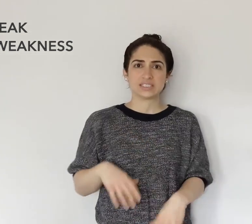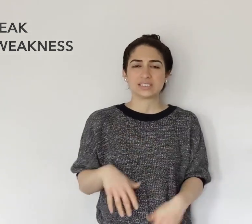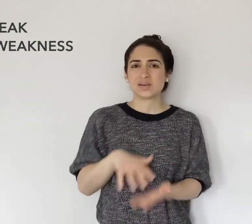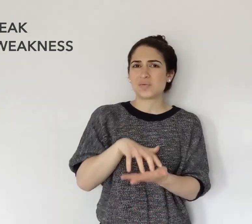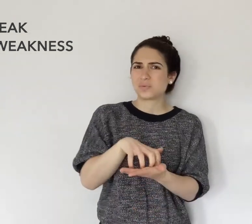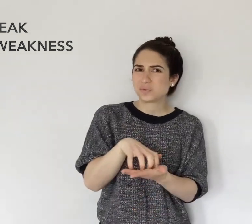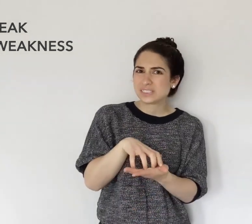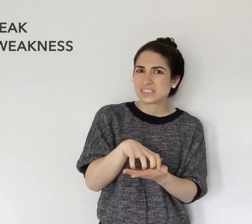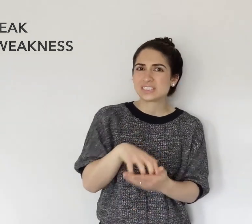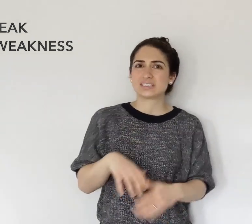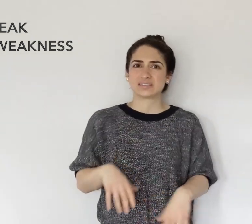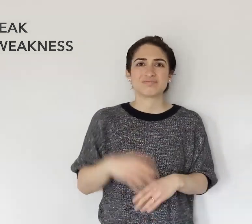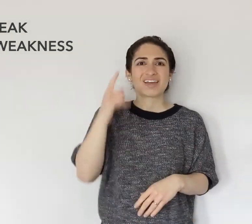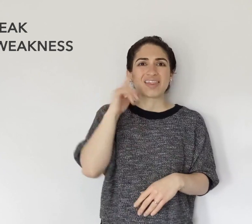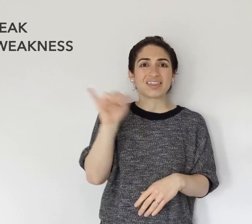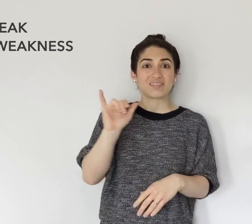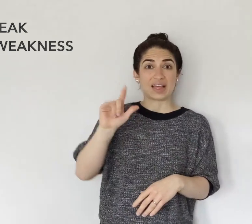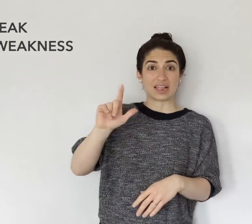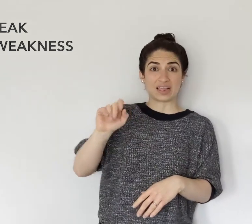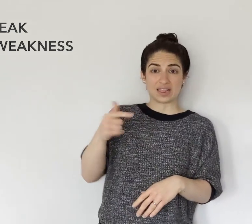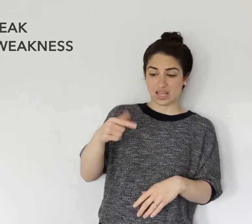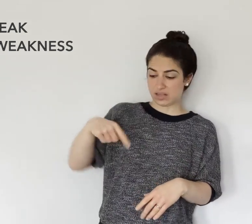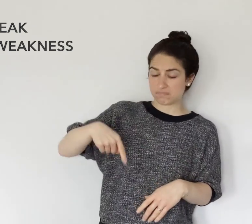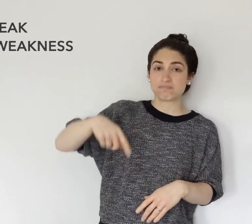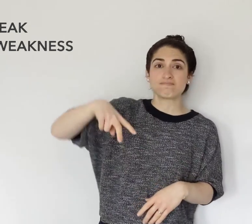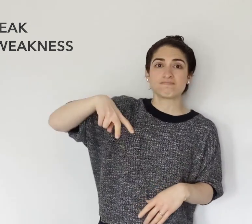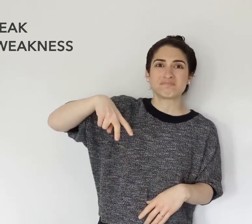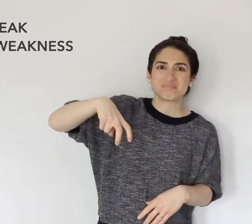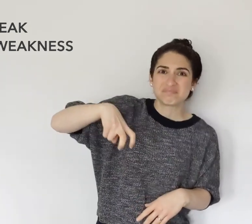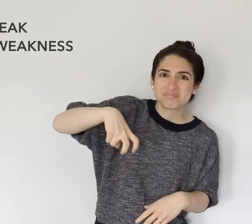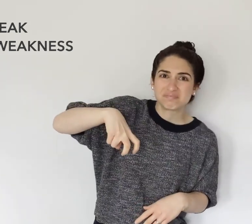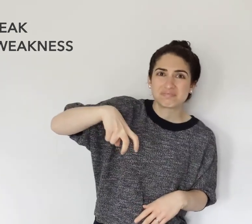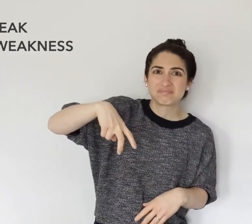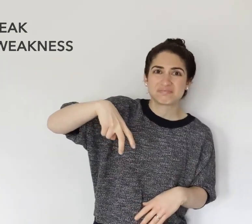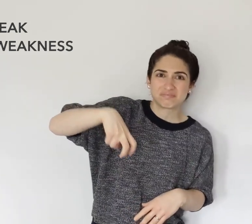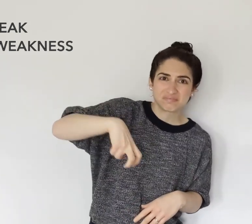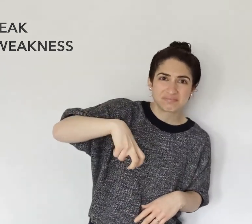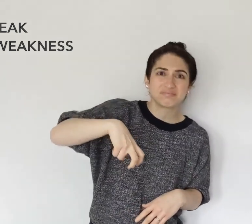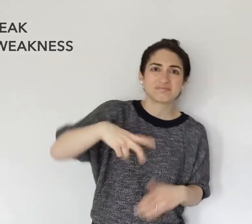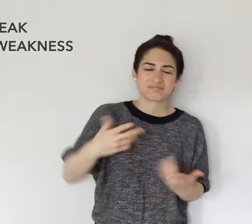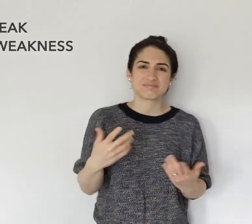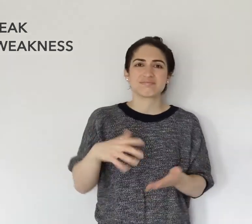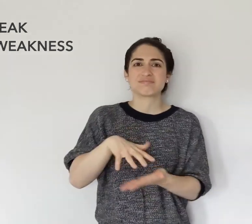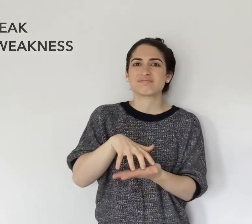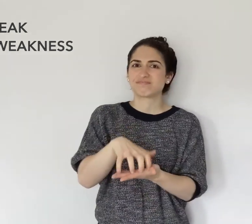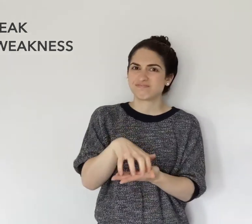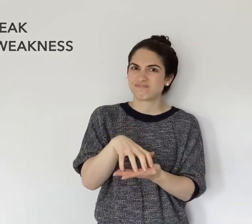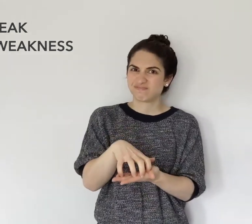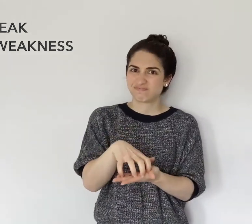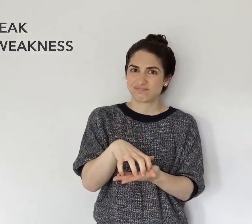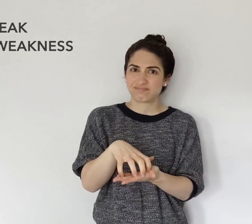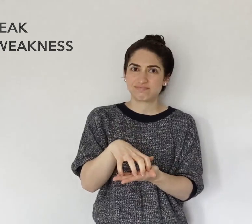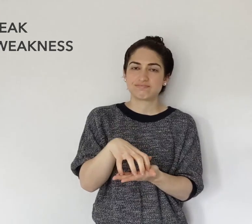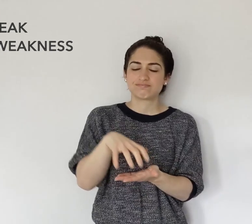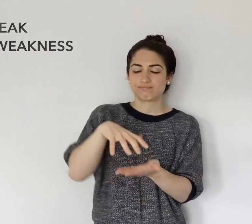WEAK -- it's like your legs are buckling. WEAK.